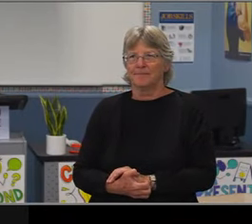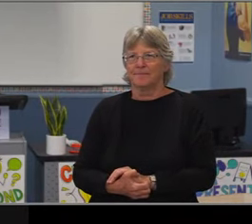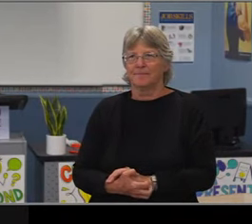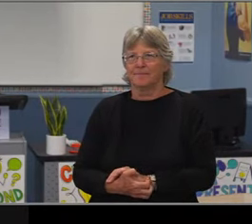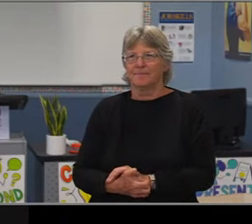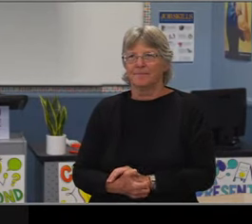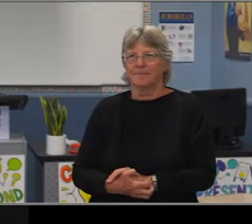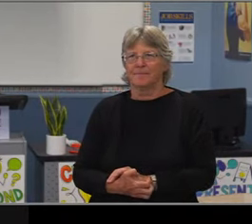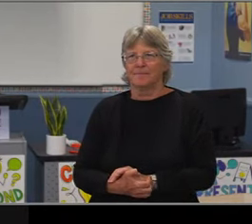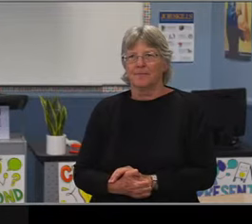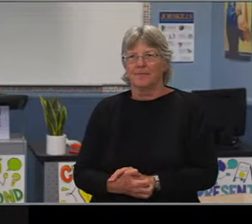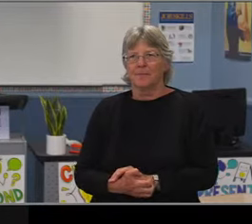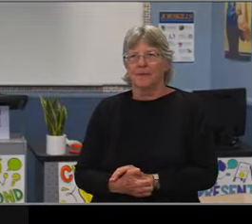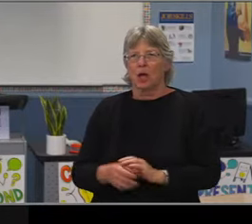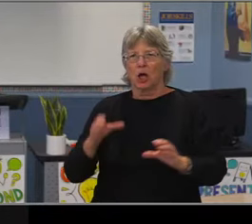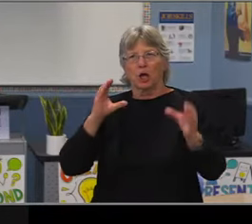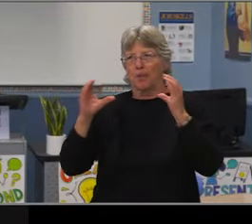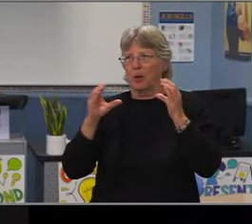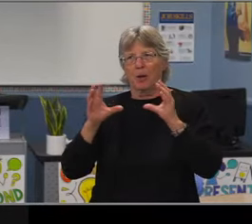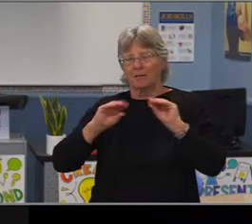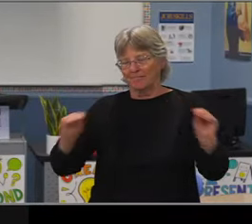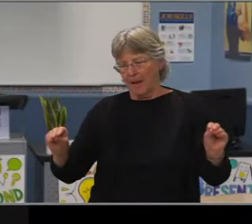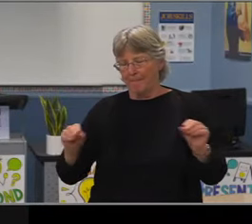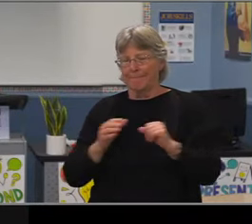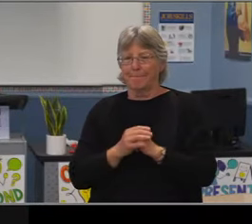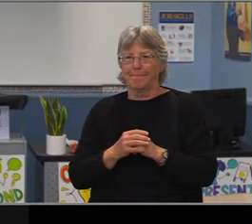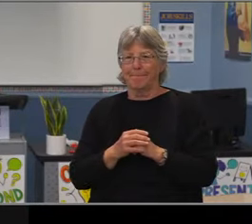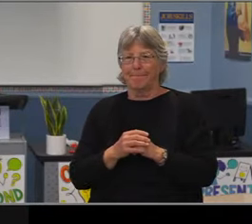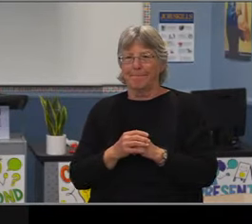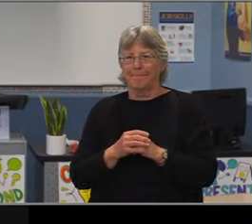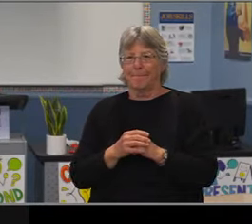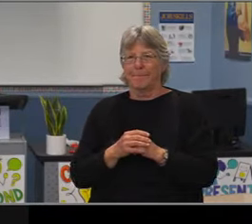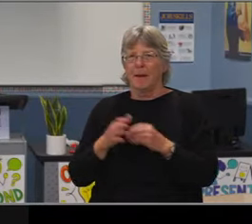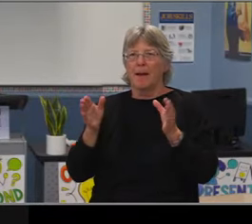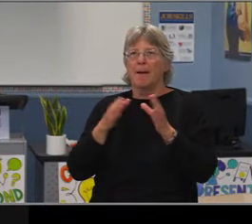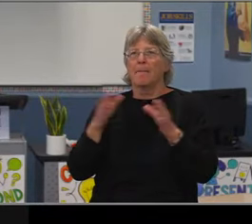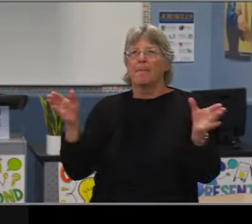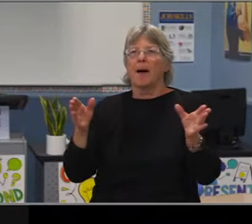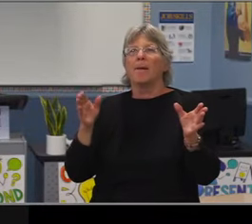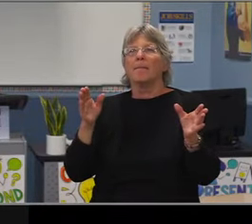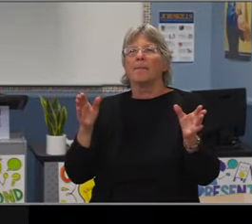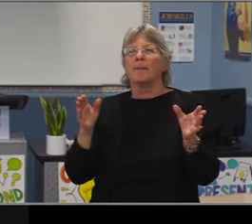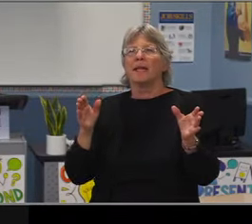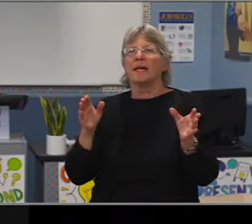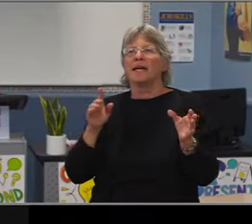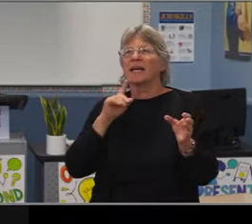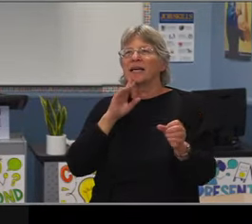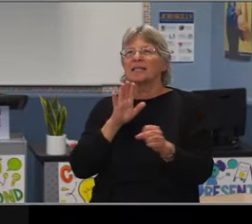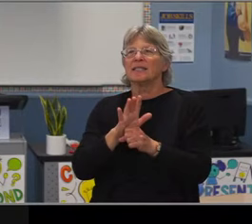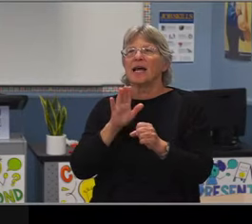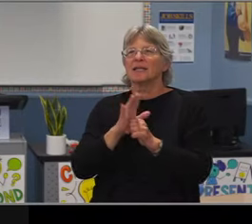So as a district that has LatinX students as our largest subgroup, lot of the district success